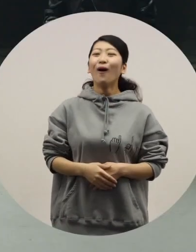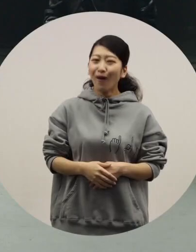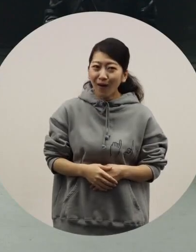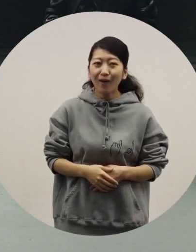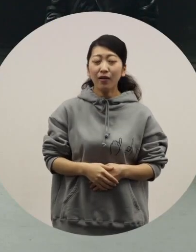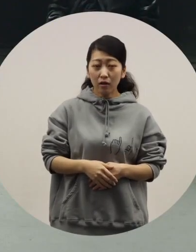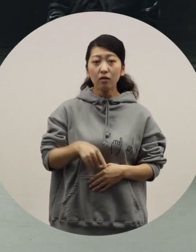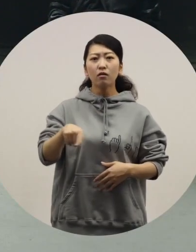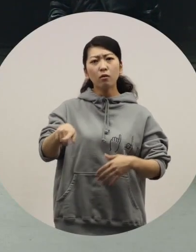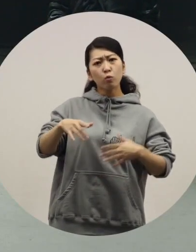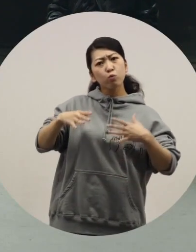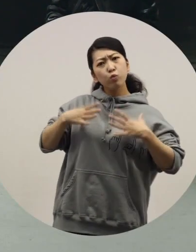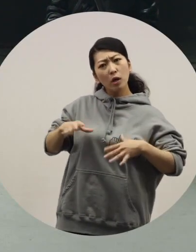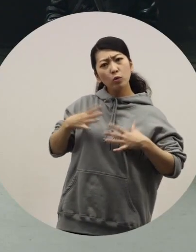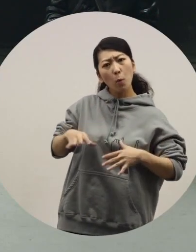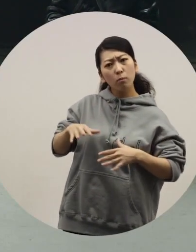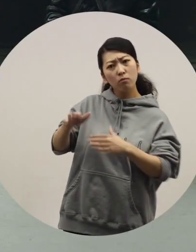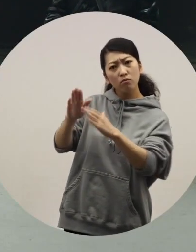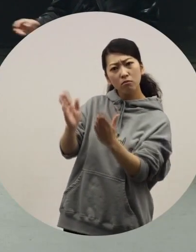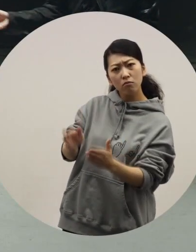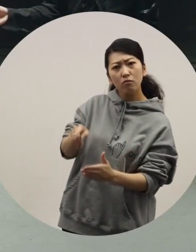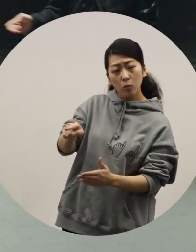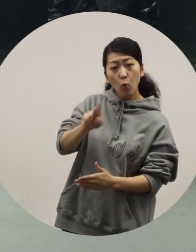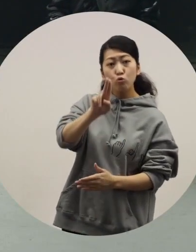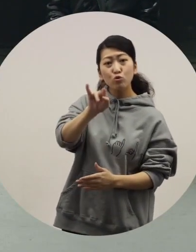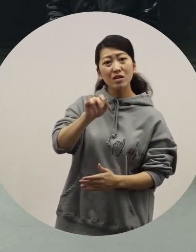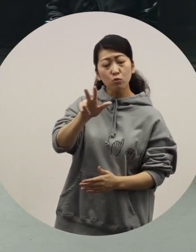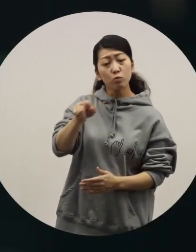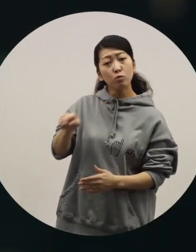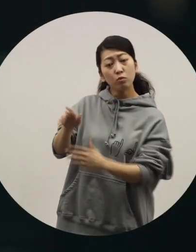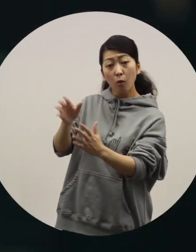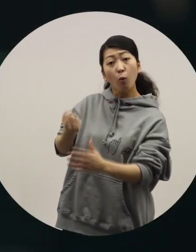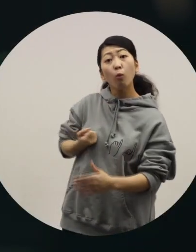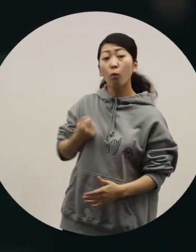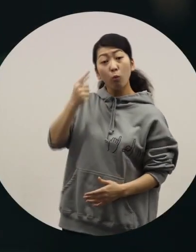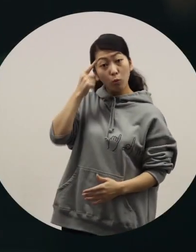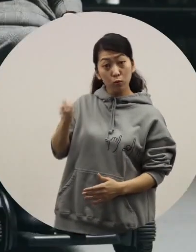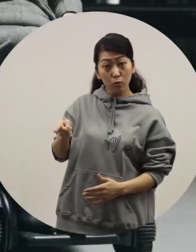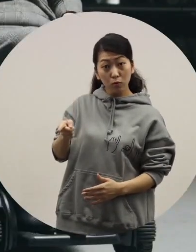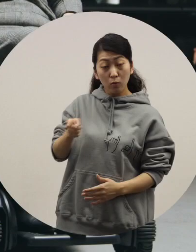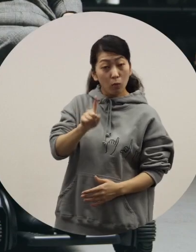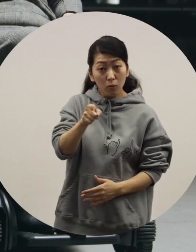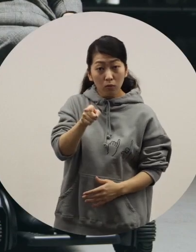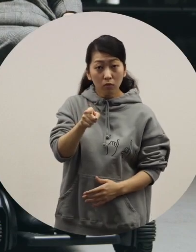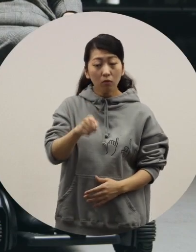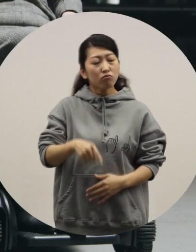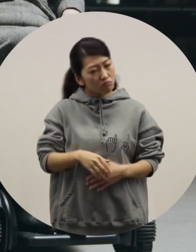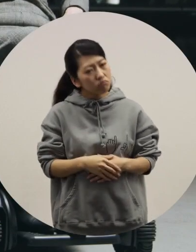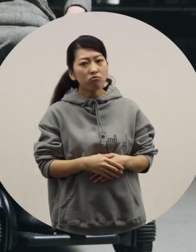[Ochiai] I think seeing WHILL as a fashion item is interesting. What do you think of that? [Toriyama] Well c